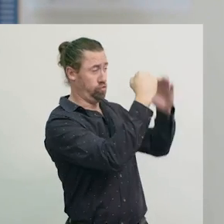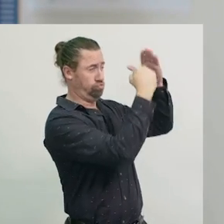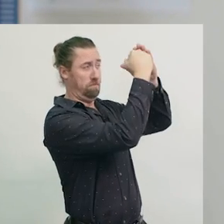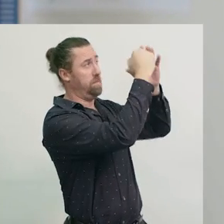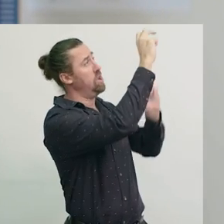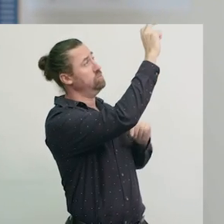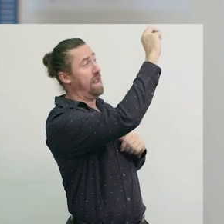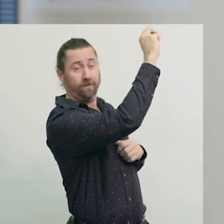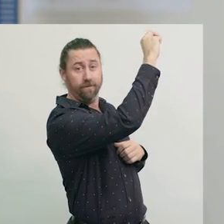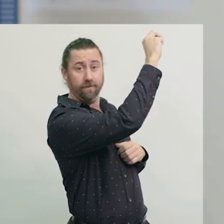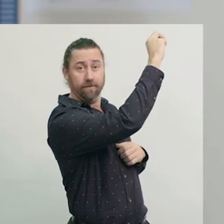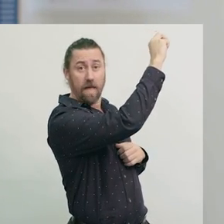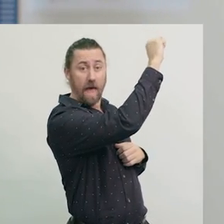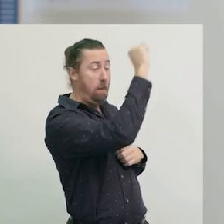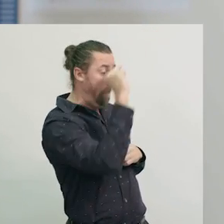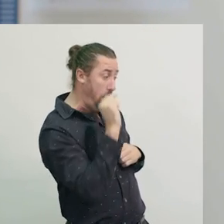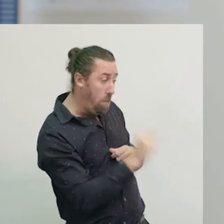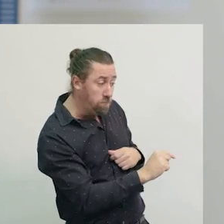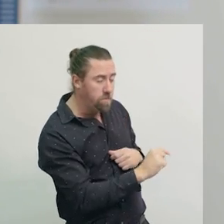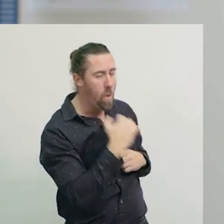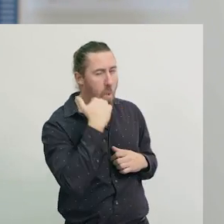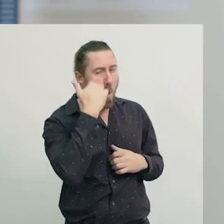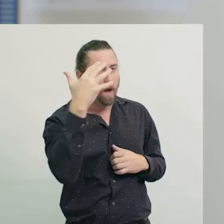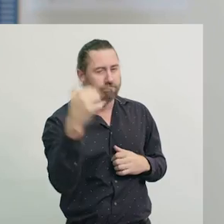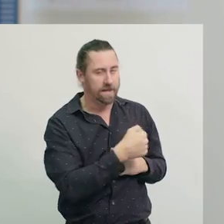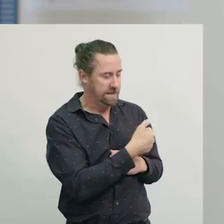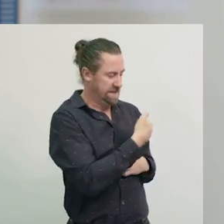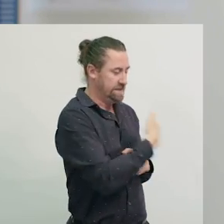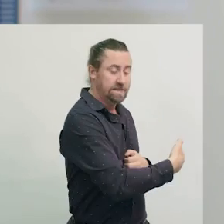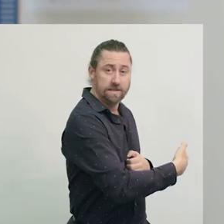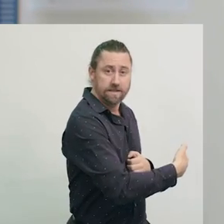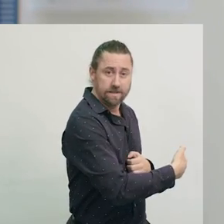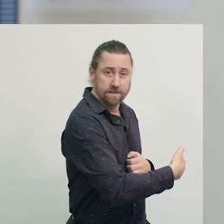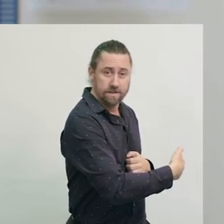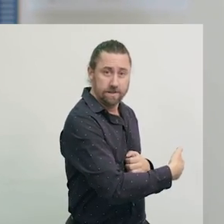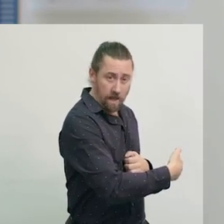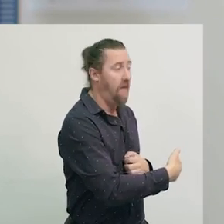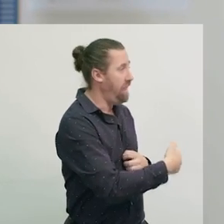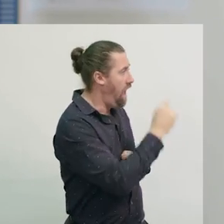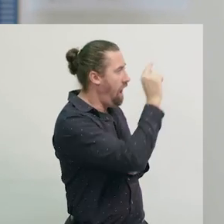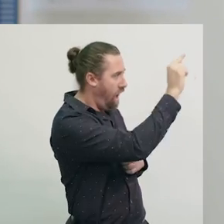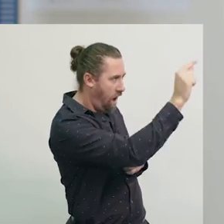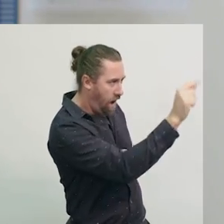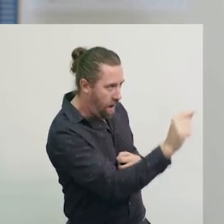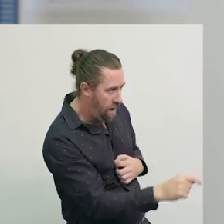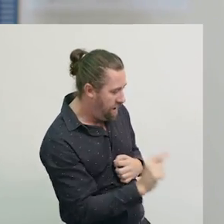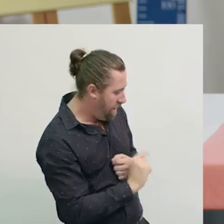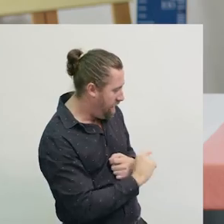and the number 6 is always at the bottom. The other numbers are always spread evenly in between.